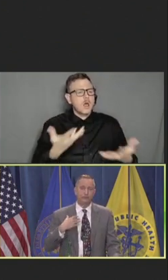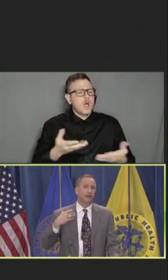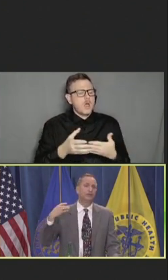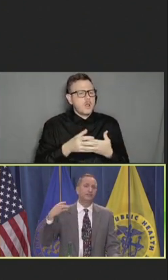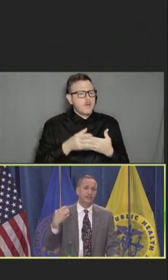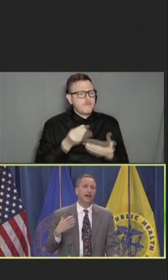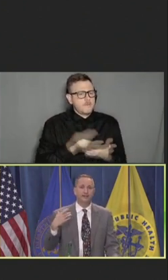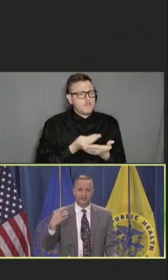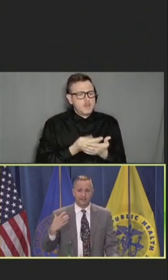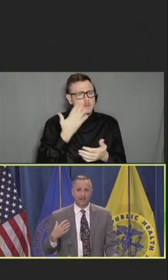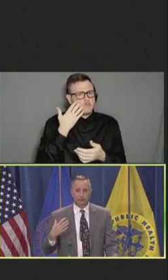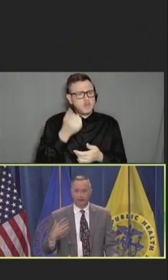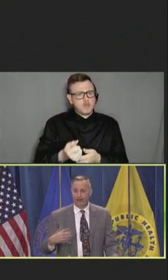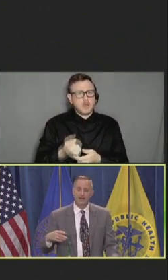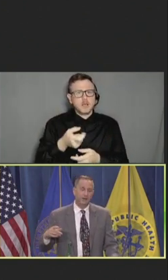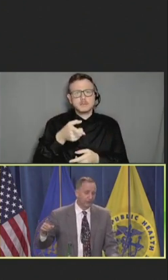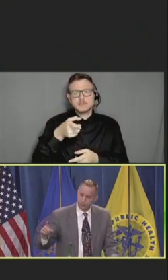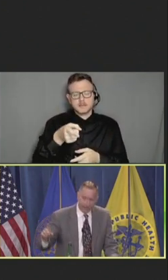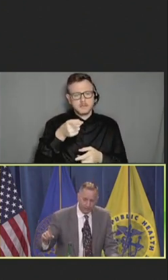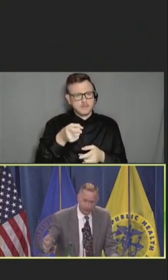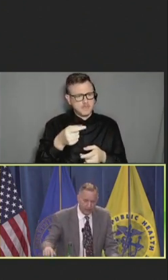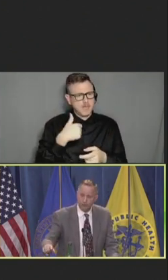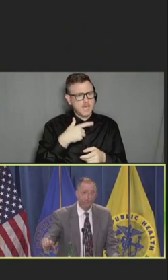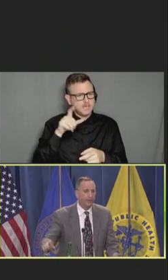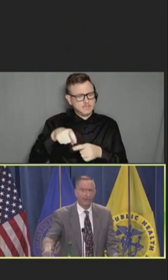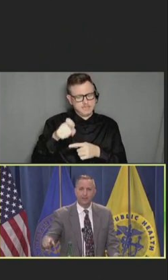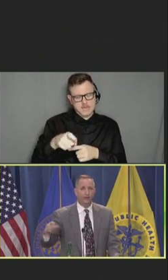We are designed to detect threat, which is why your uncle and your aunt and your grandma